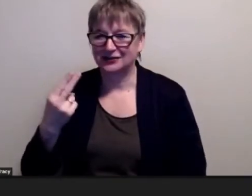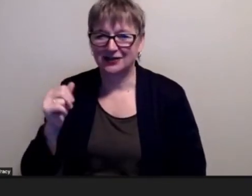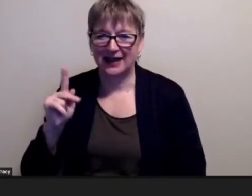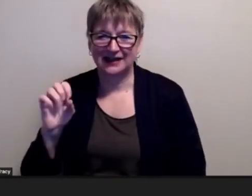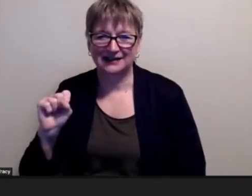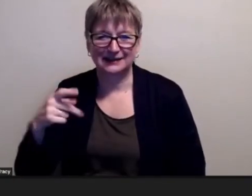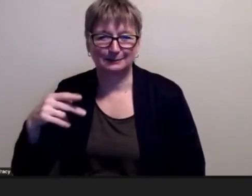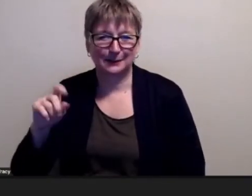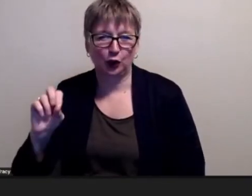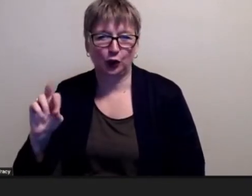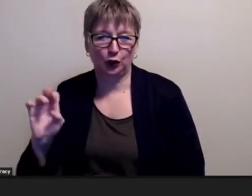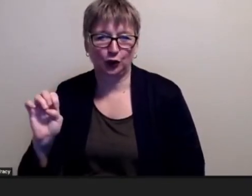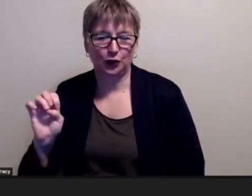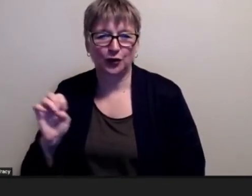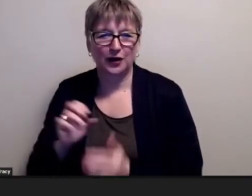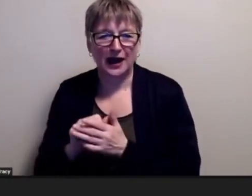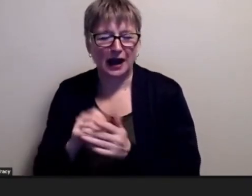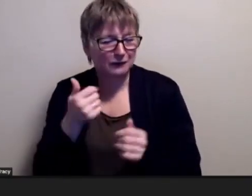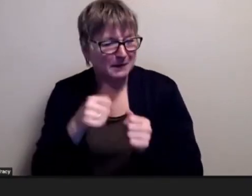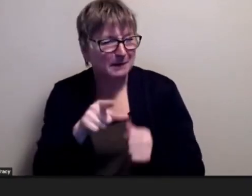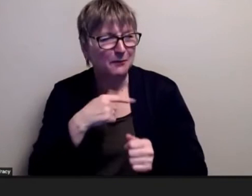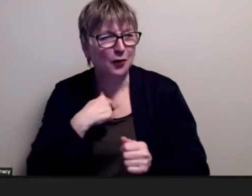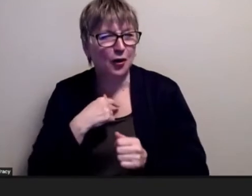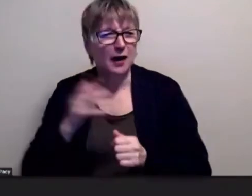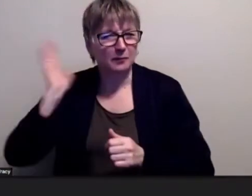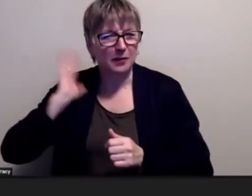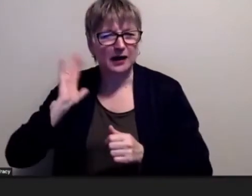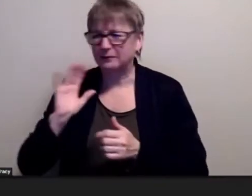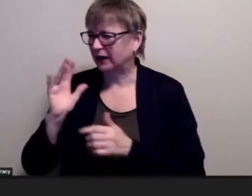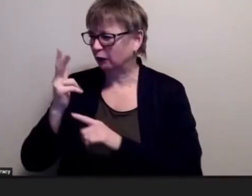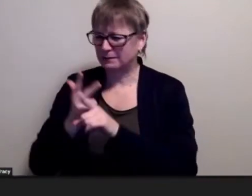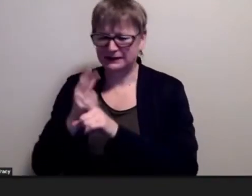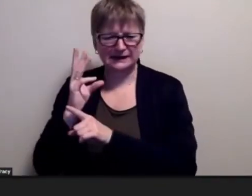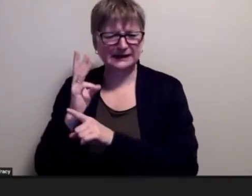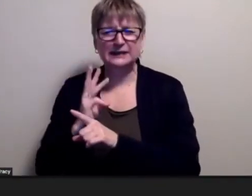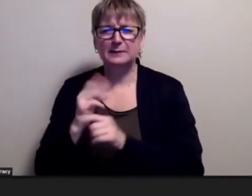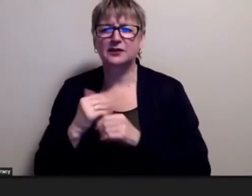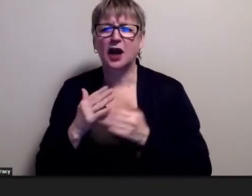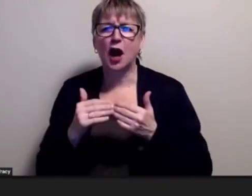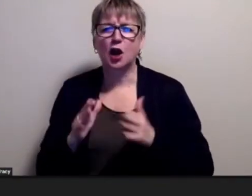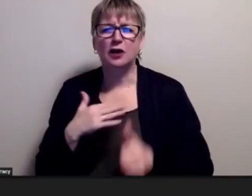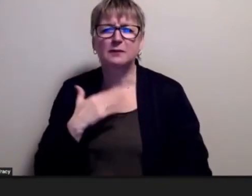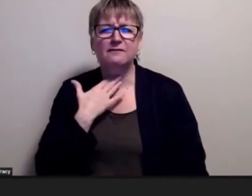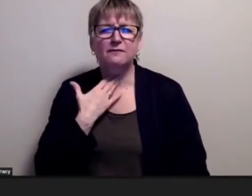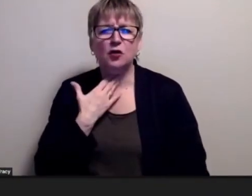i don't know if you remember that but i have to teach it through an interpreter six weeks